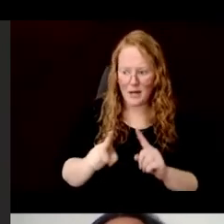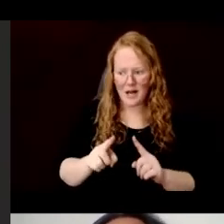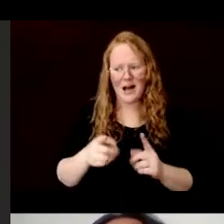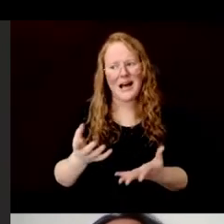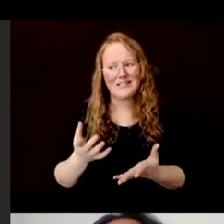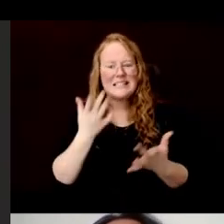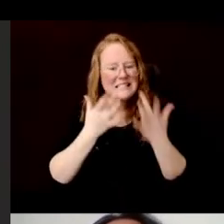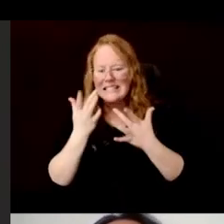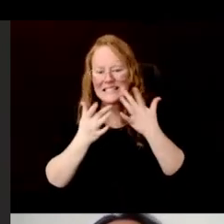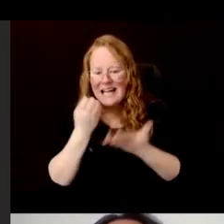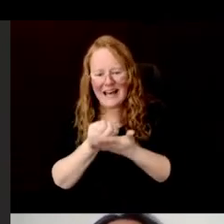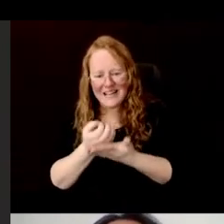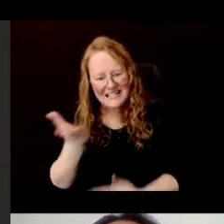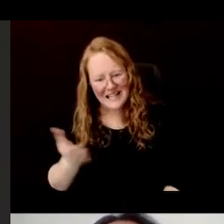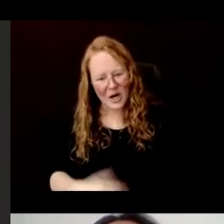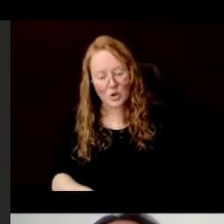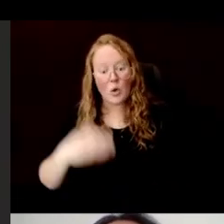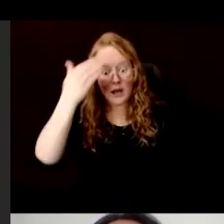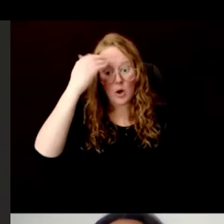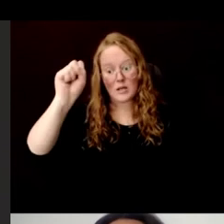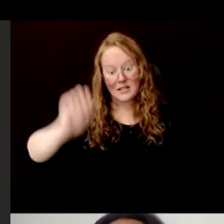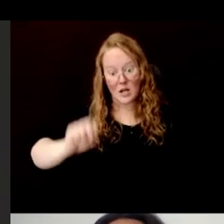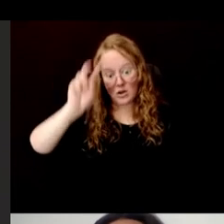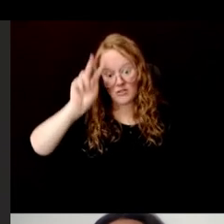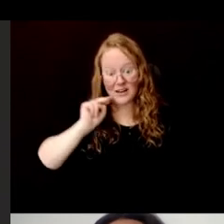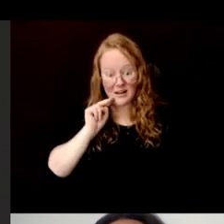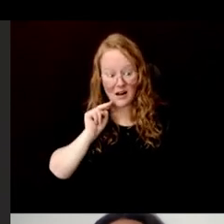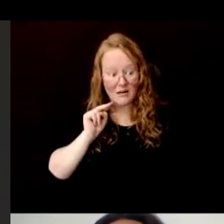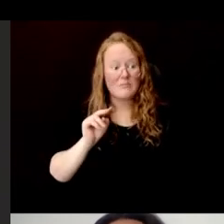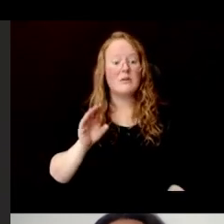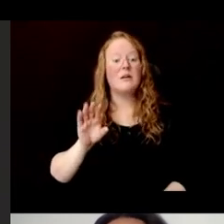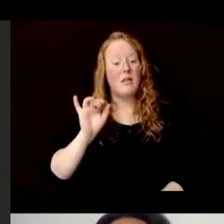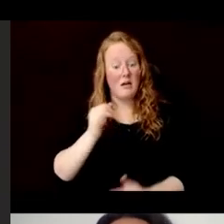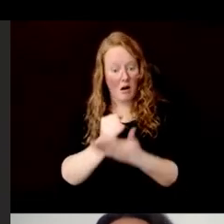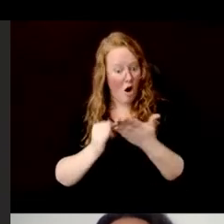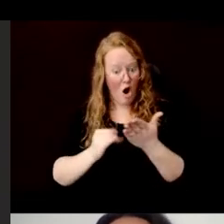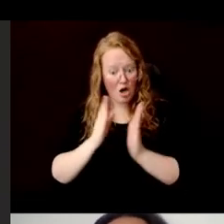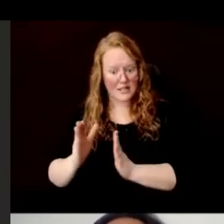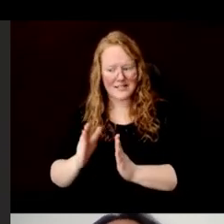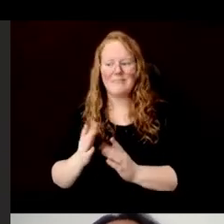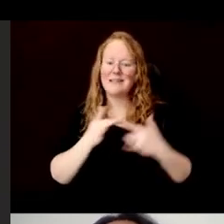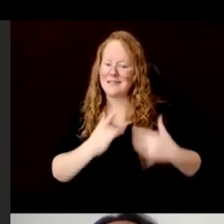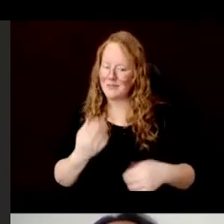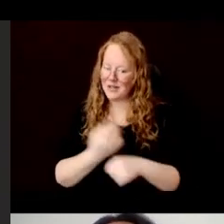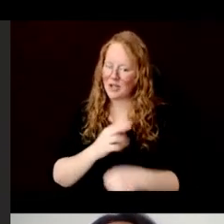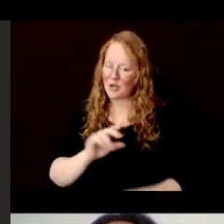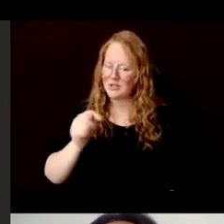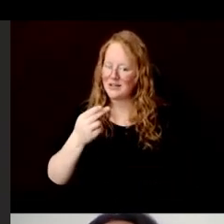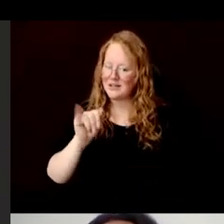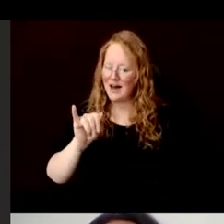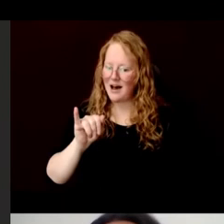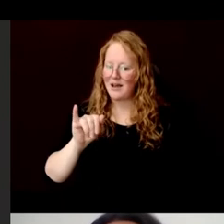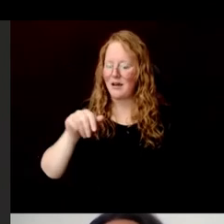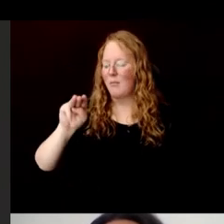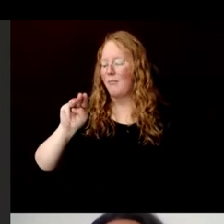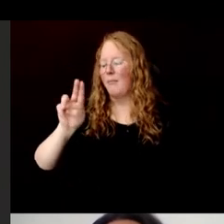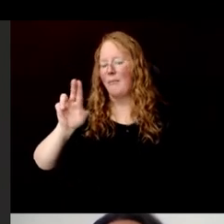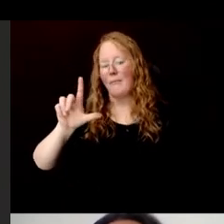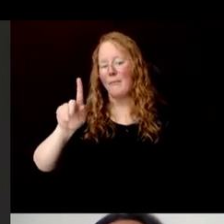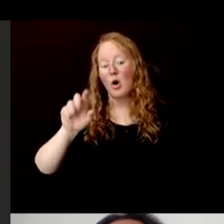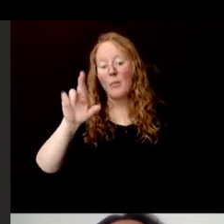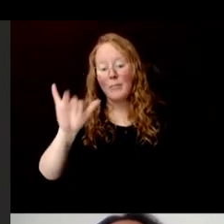I know that in Southern Vietnam, the origami artists there typically use Thai Mulberry because that is what is accessible, but it's not made in southern Vietnam.